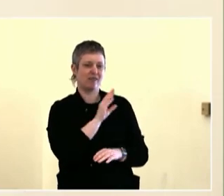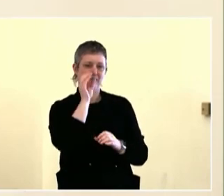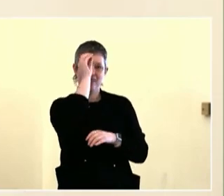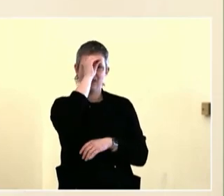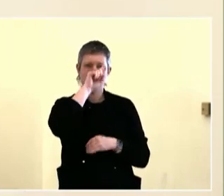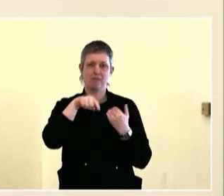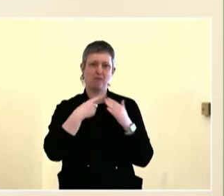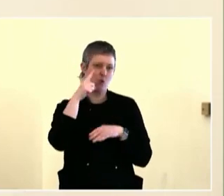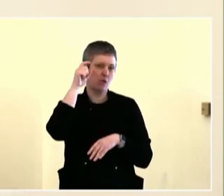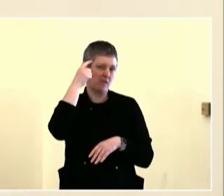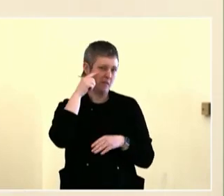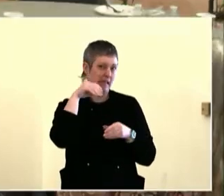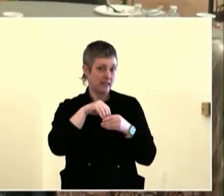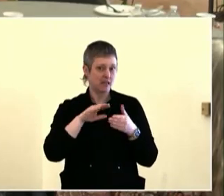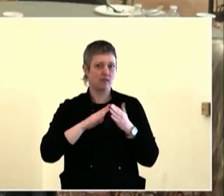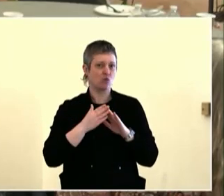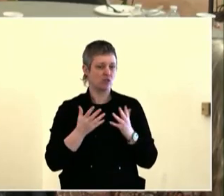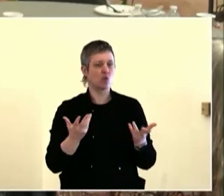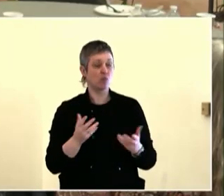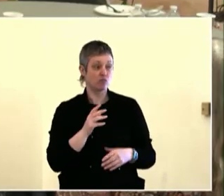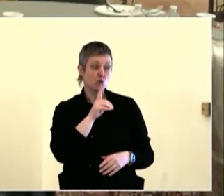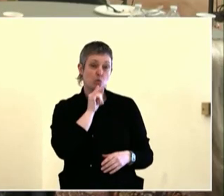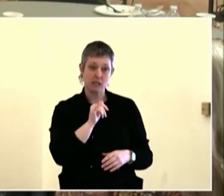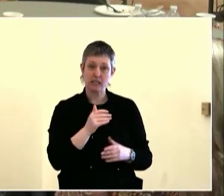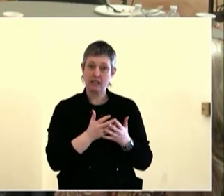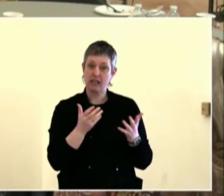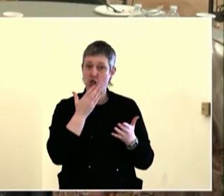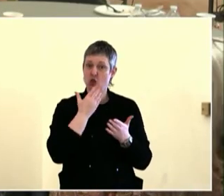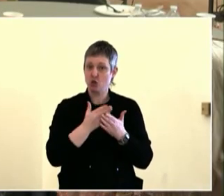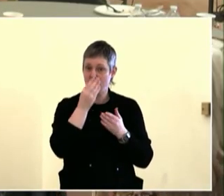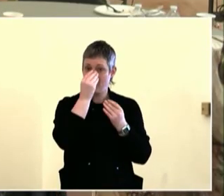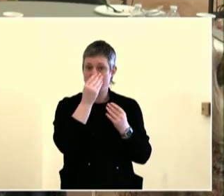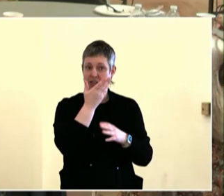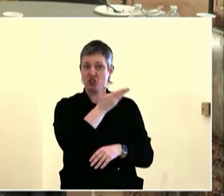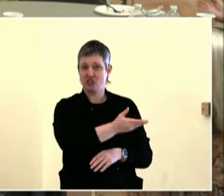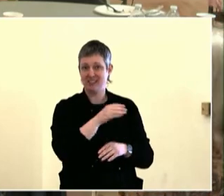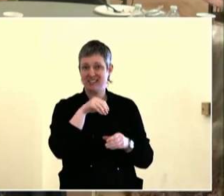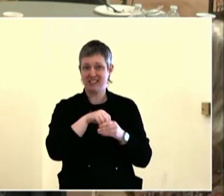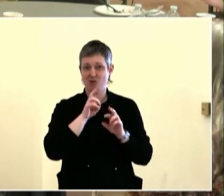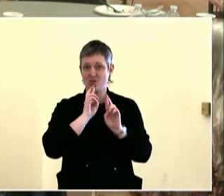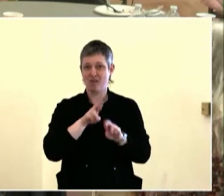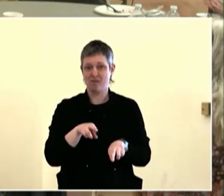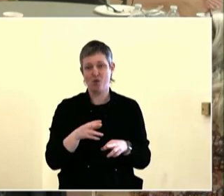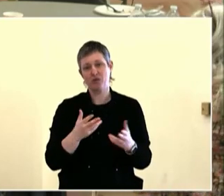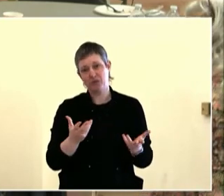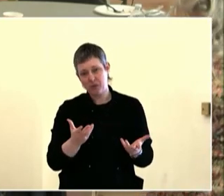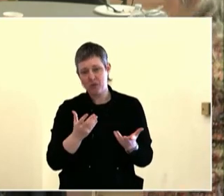collective future, and realigning our city budget to reflect the people's priorities.